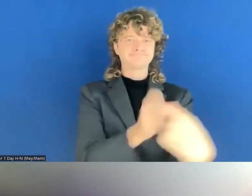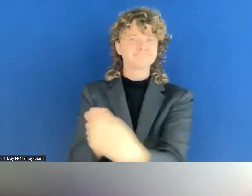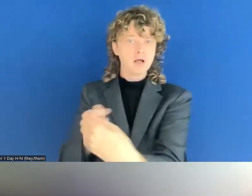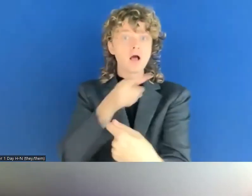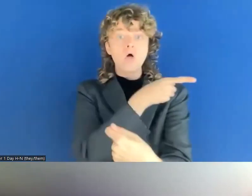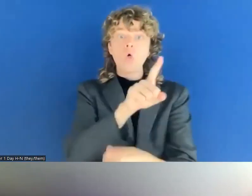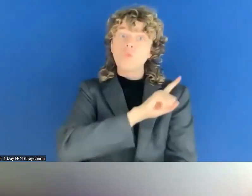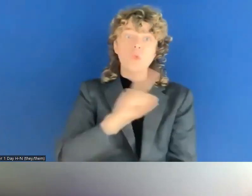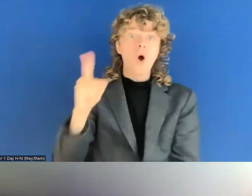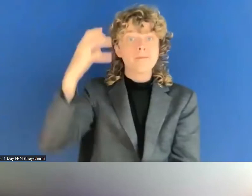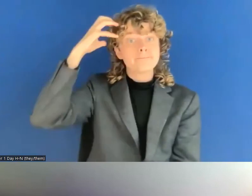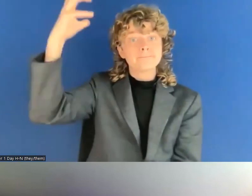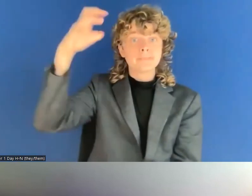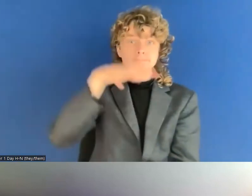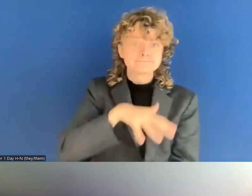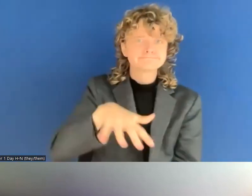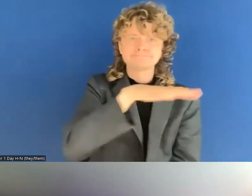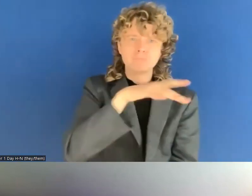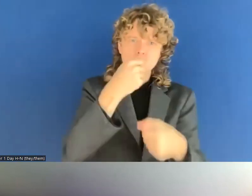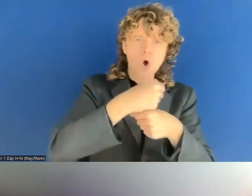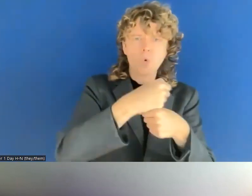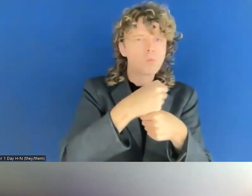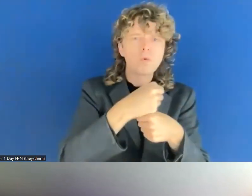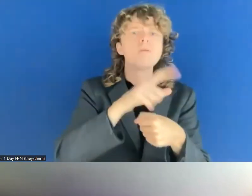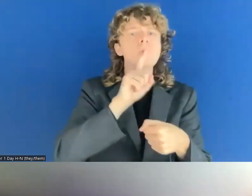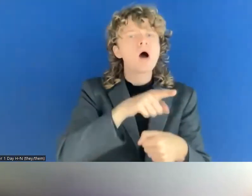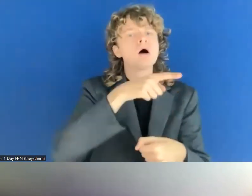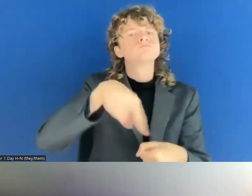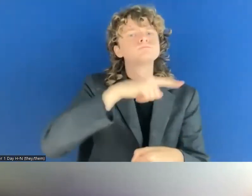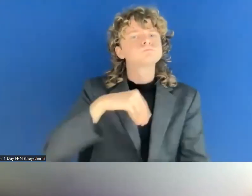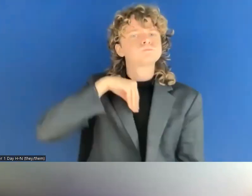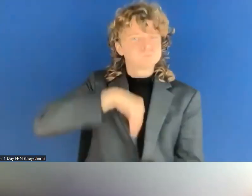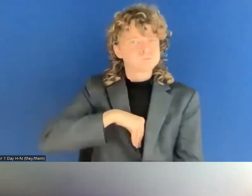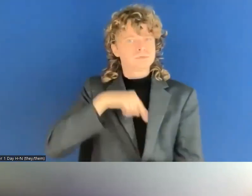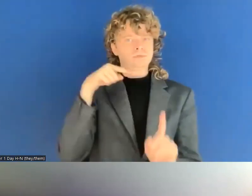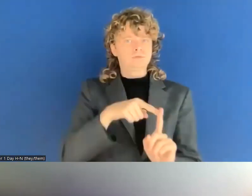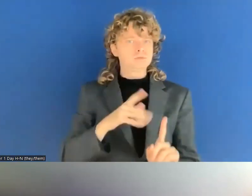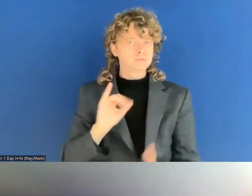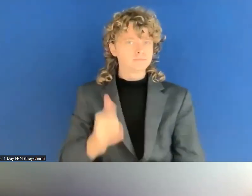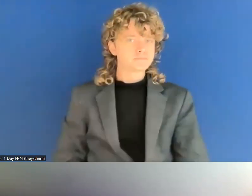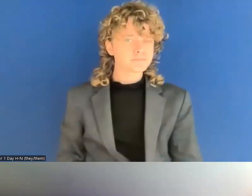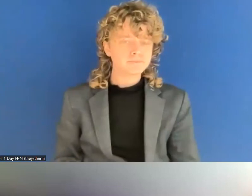So and for Alejandro how, you mentioned that the inclusion or the involvement of